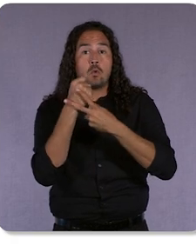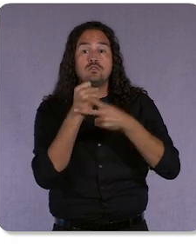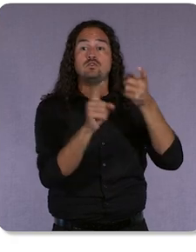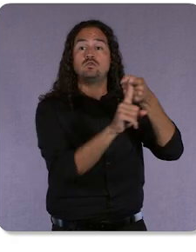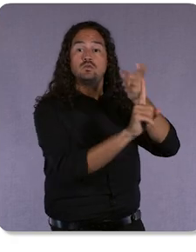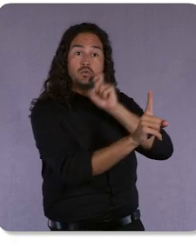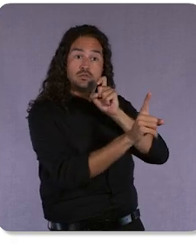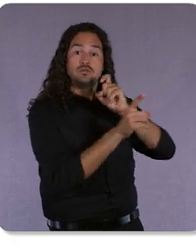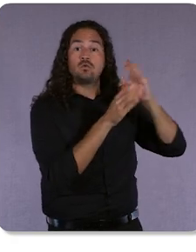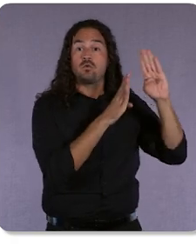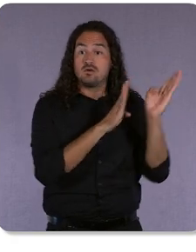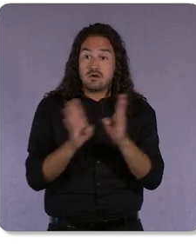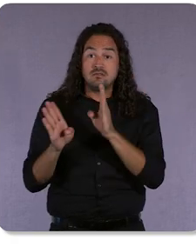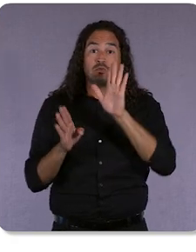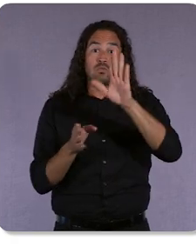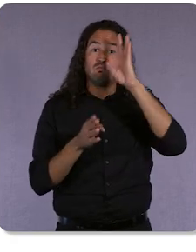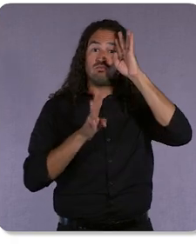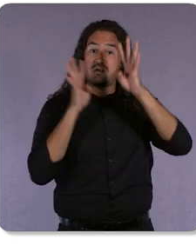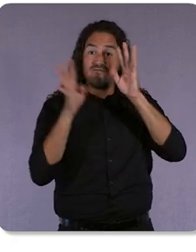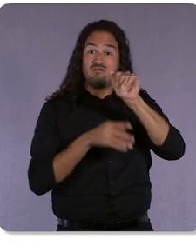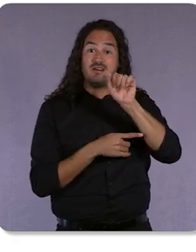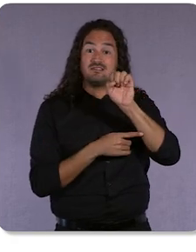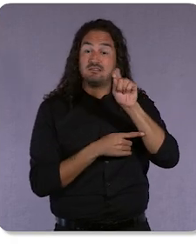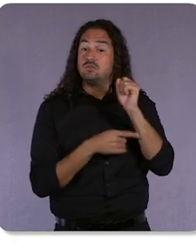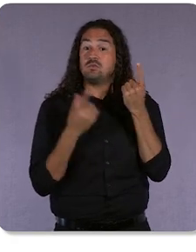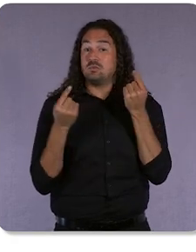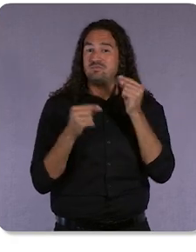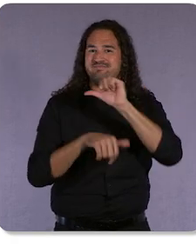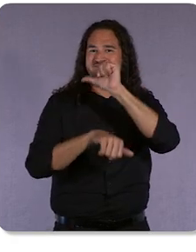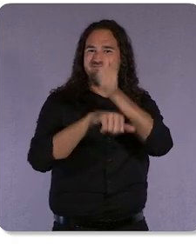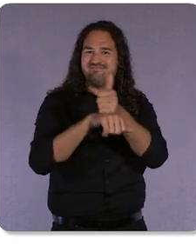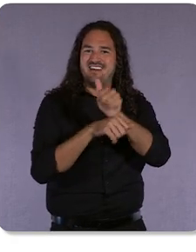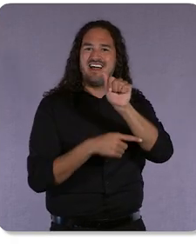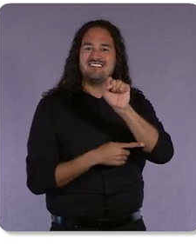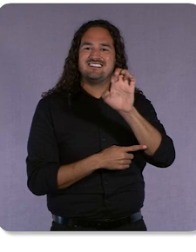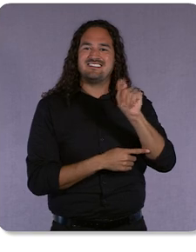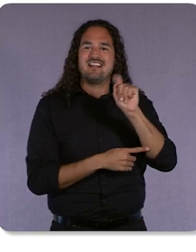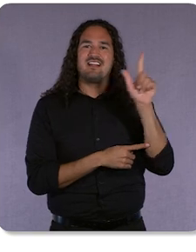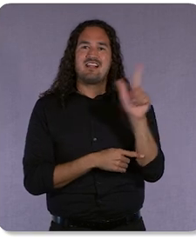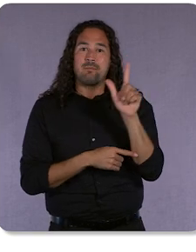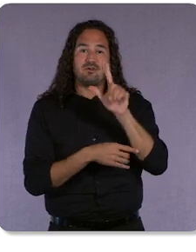assets, we’re making the Asset Library in Google Ads available to all advertisers.